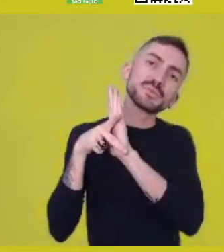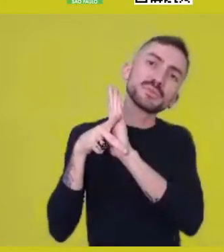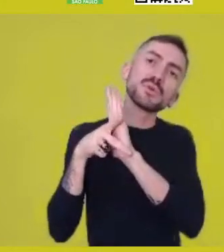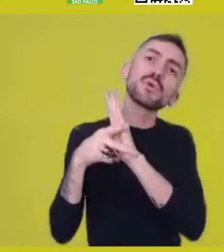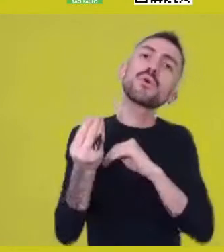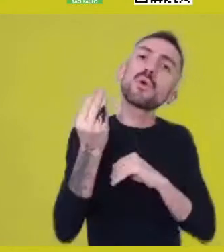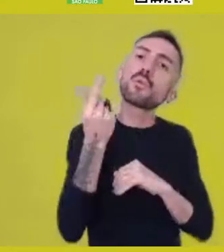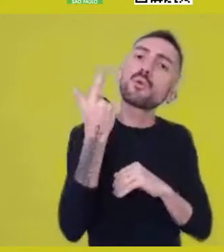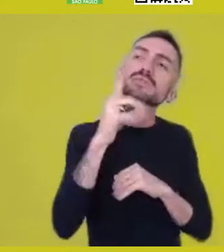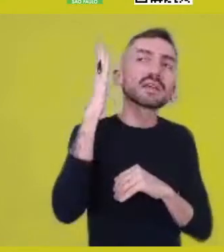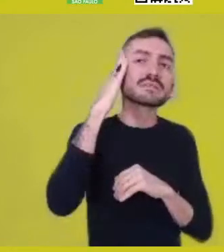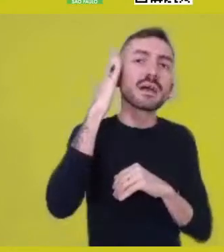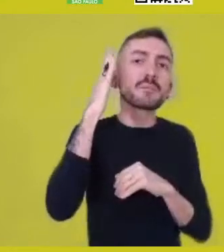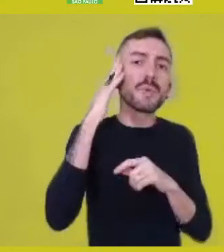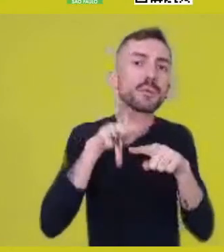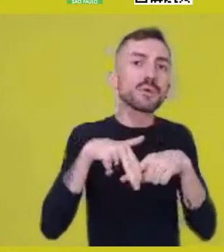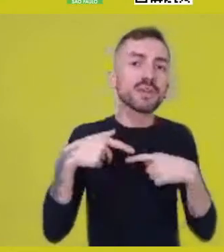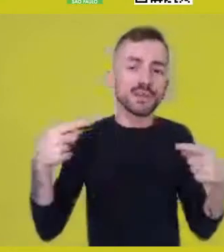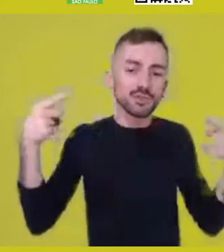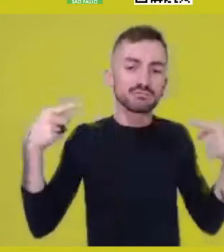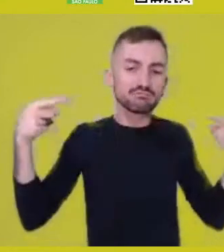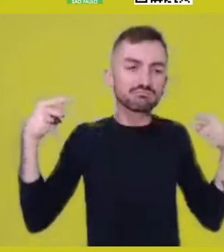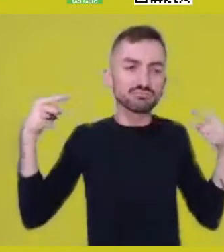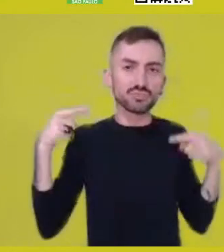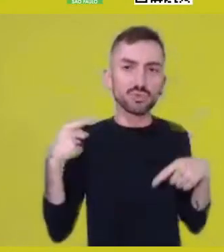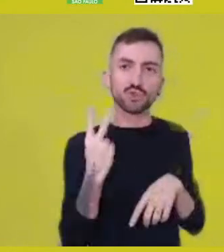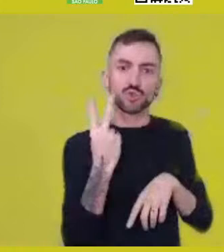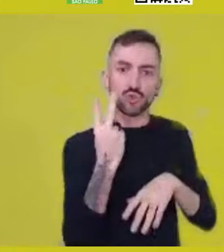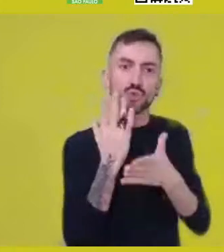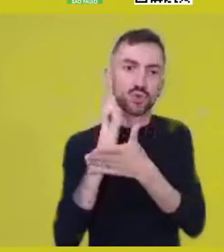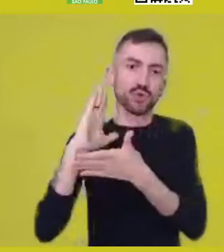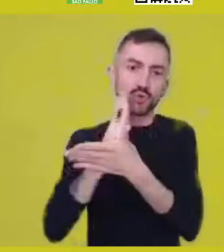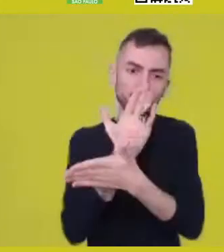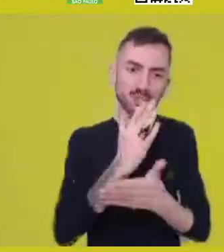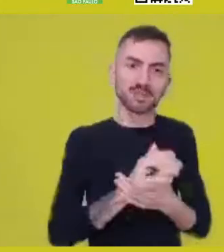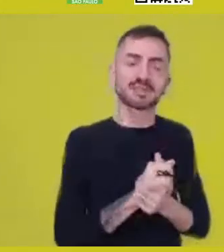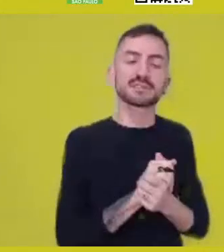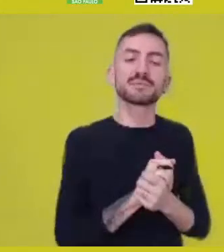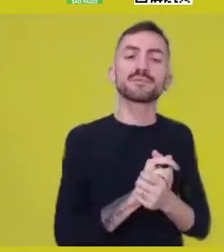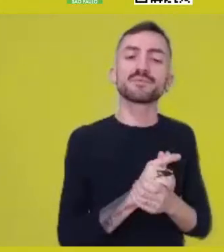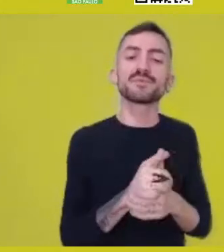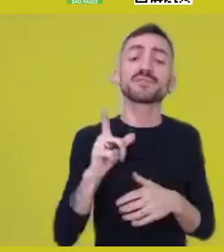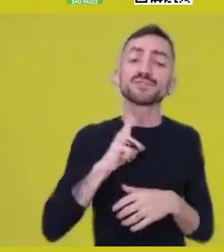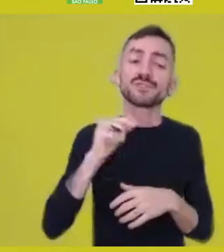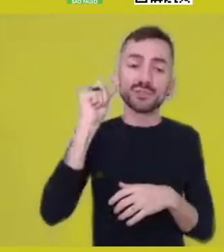I like very much to think like Sobonfu Somé, an African philosopher